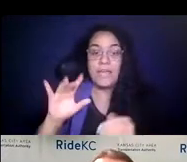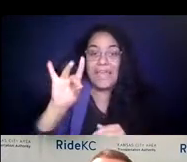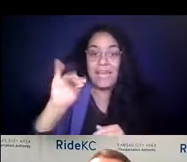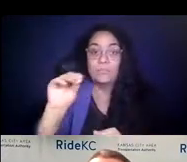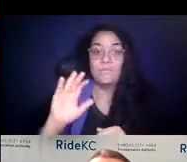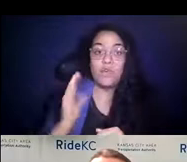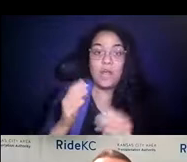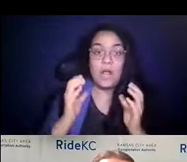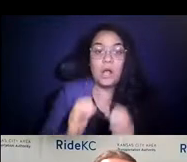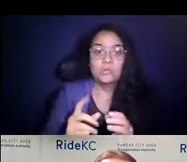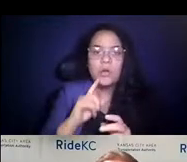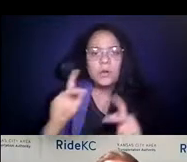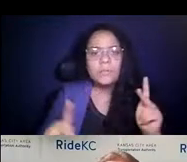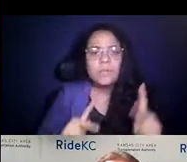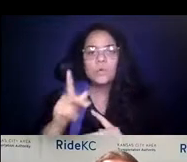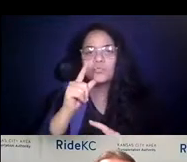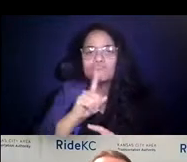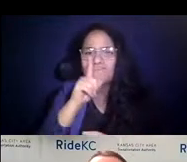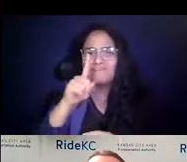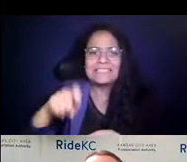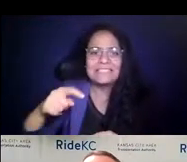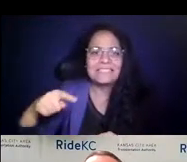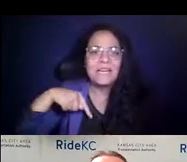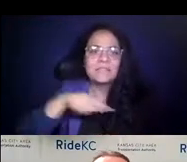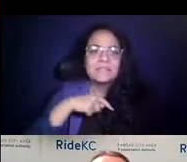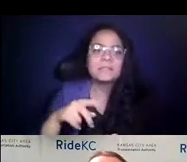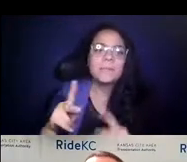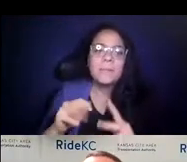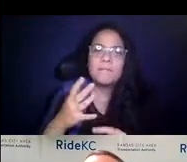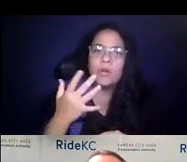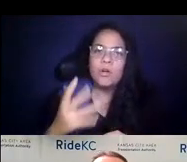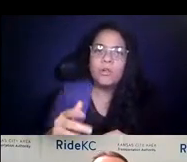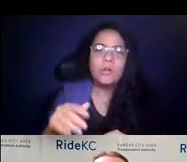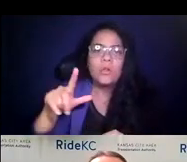customers are people who really need us, okay. 15:00:01 People of color, low-income, whatever that may be.